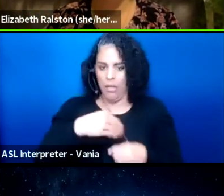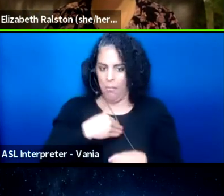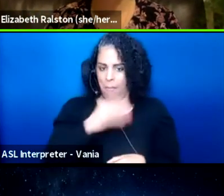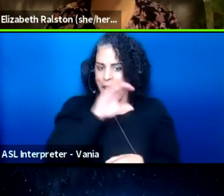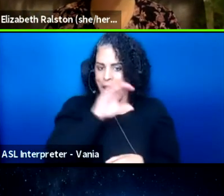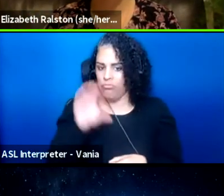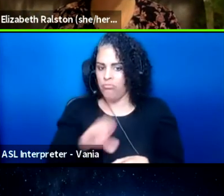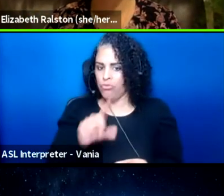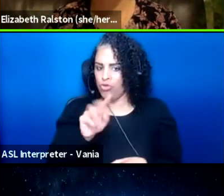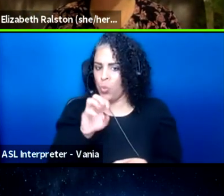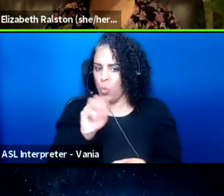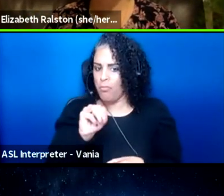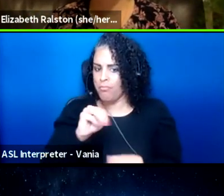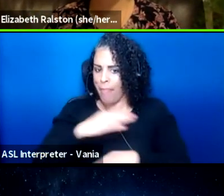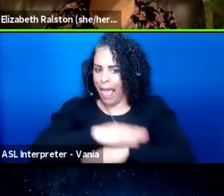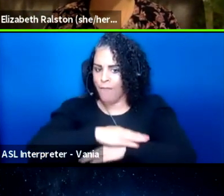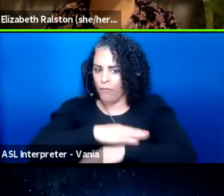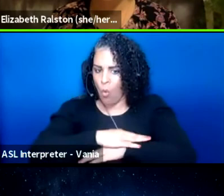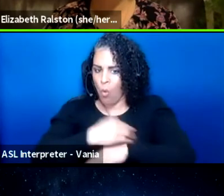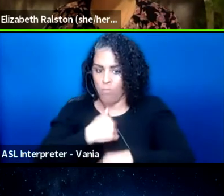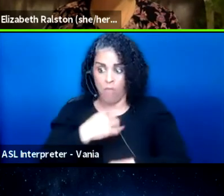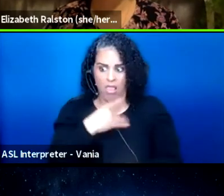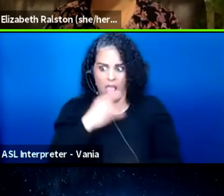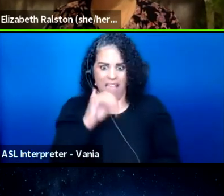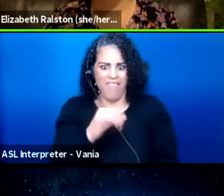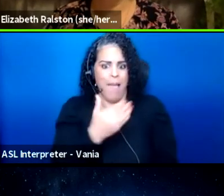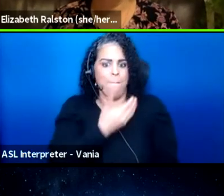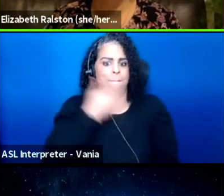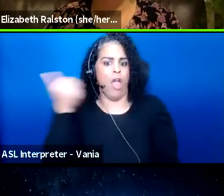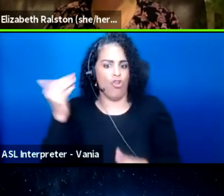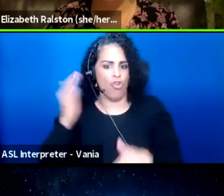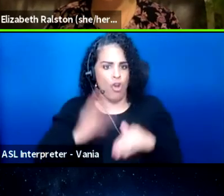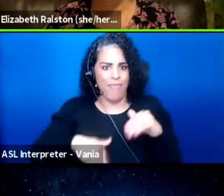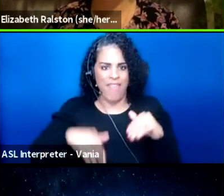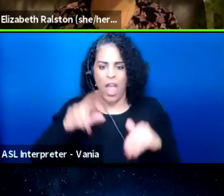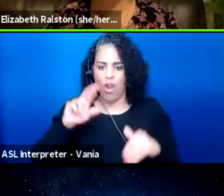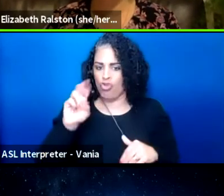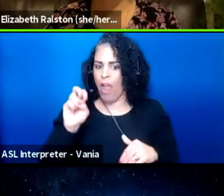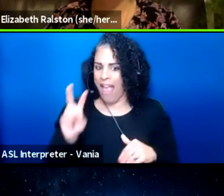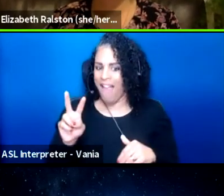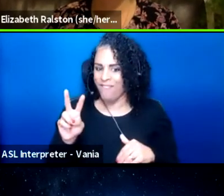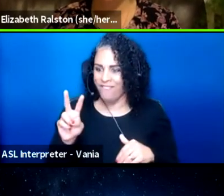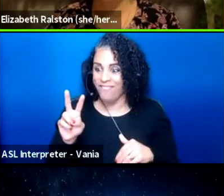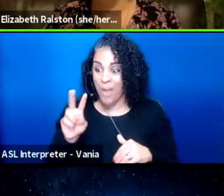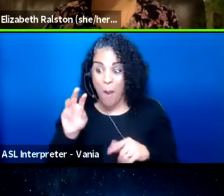and I actually like it better than Rev. As Monique was saying, you know,